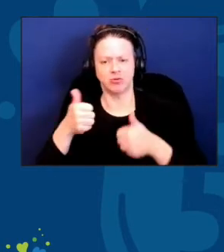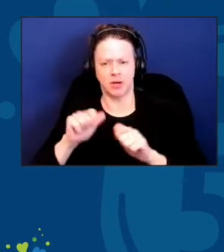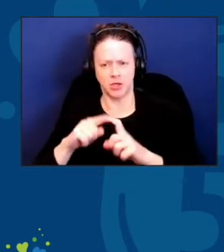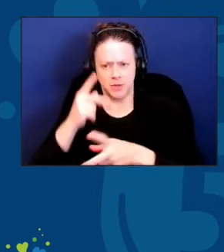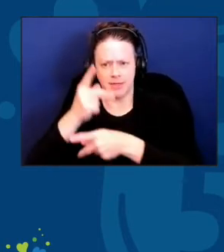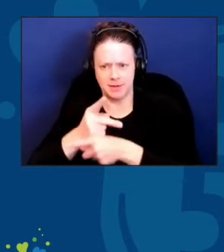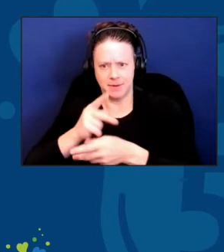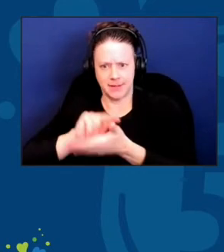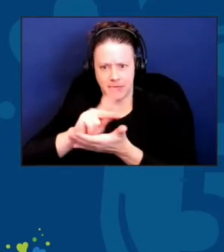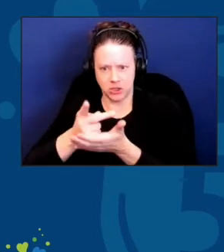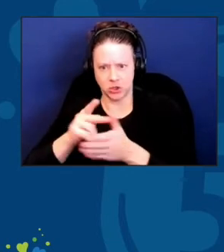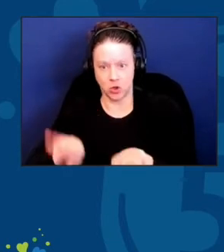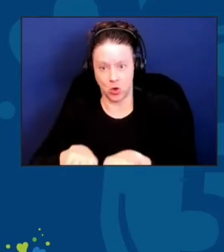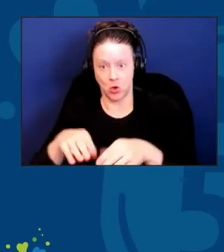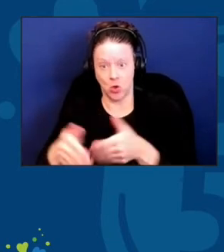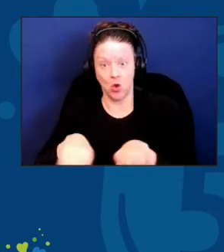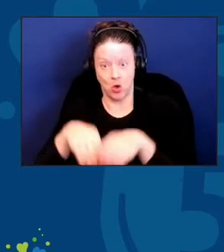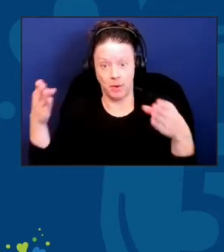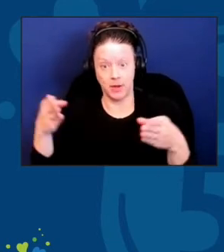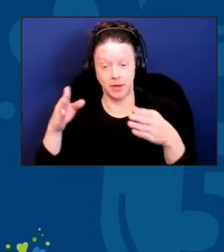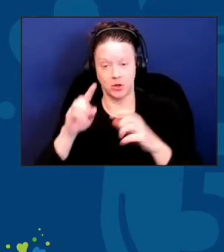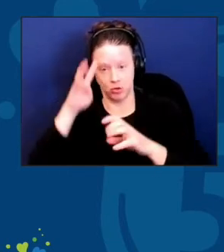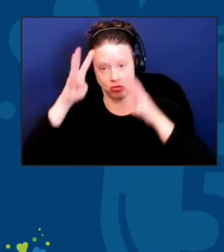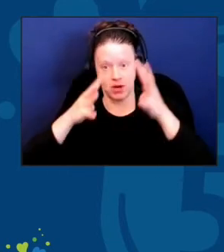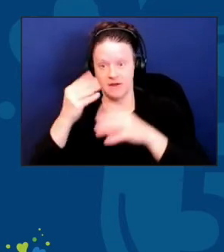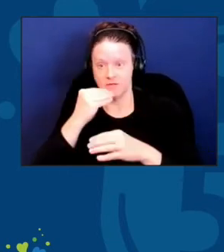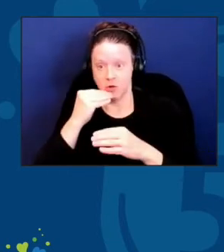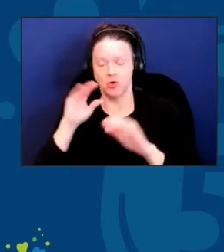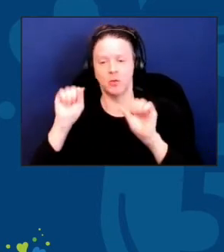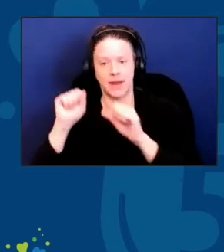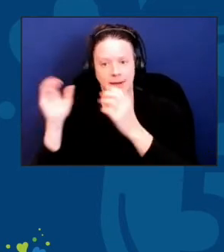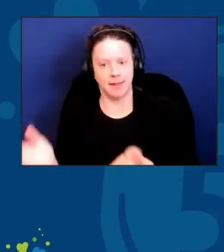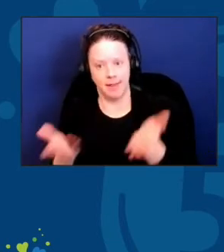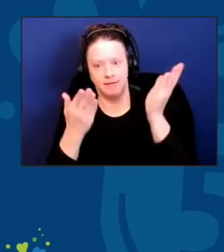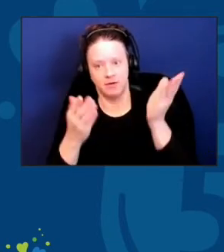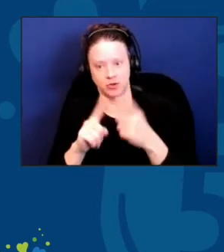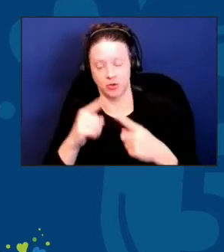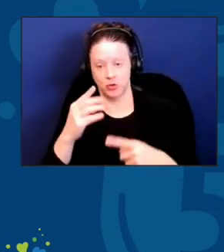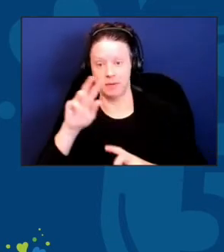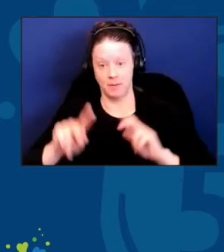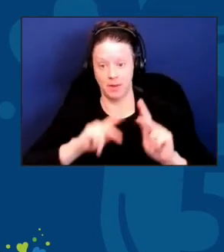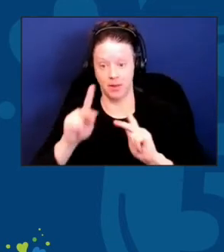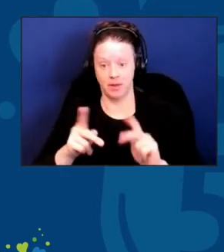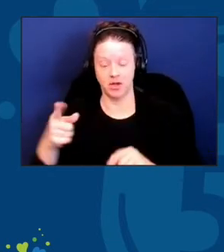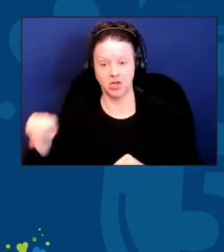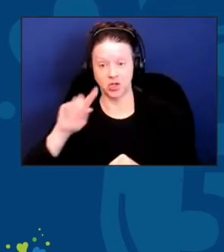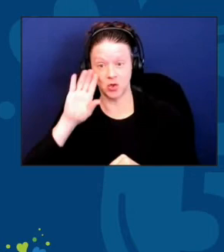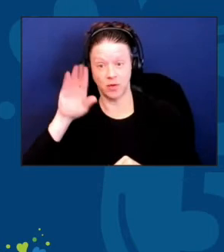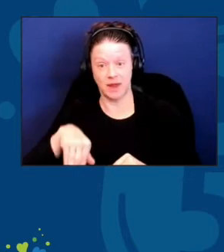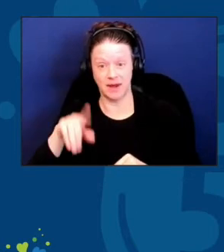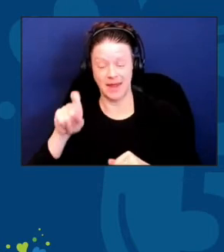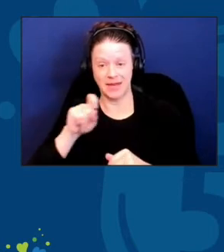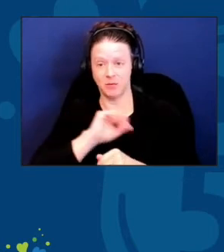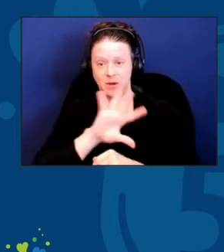to create food that could be delivered to people. And she knew that, that had to be locked into the community